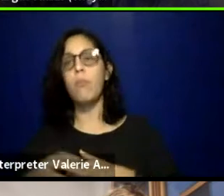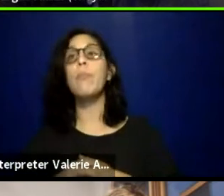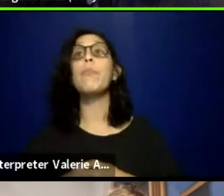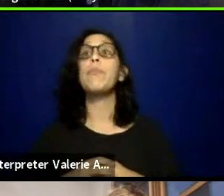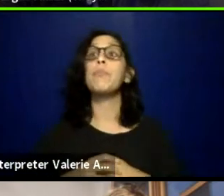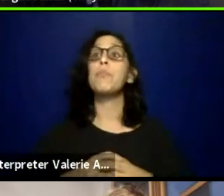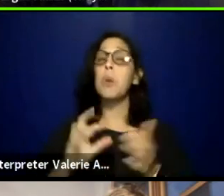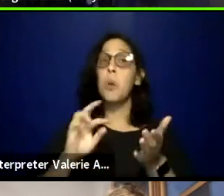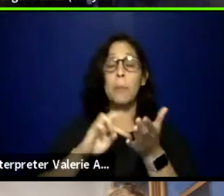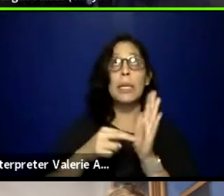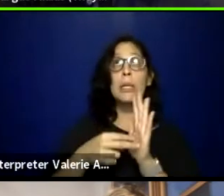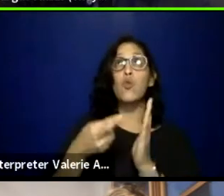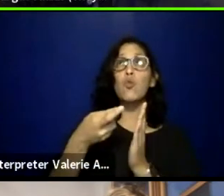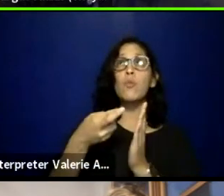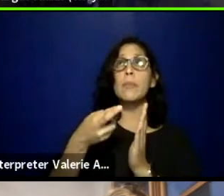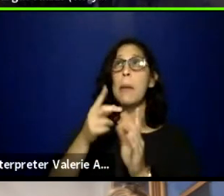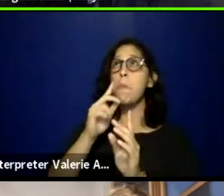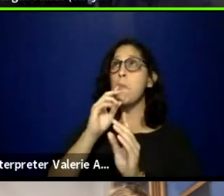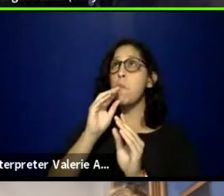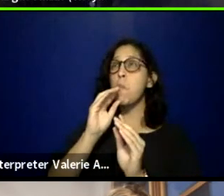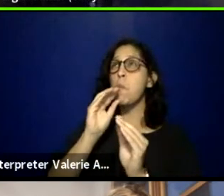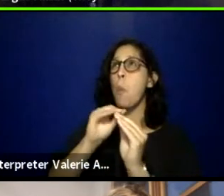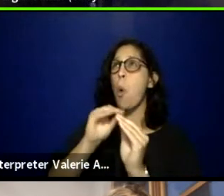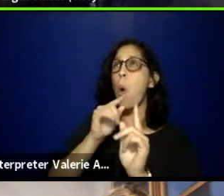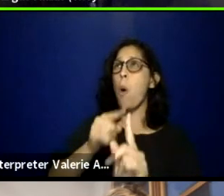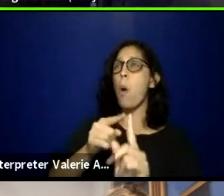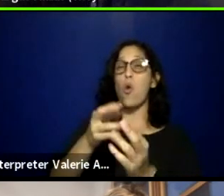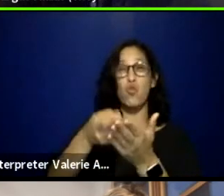not even resource sharing, it's more of just collaborating.